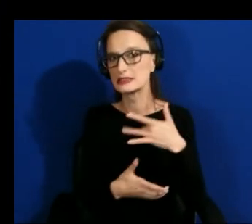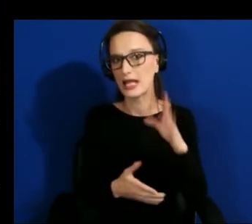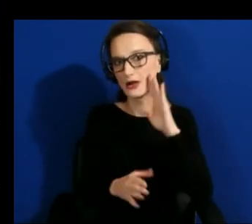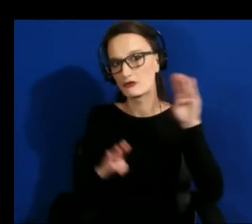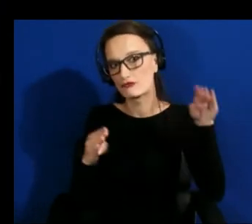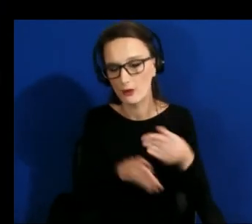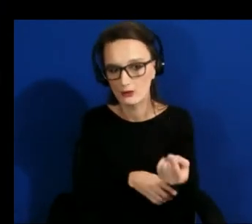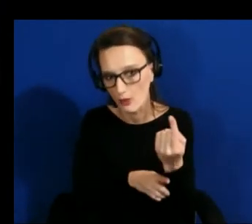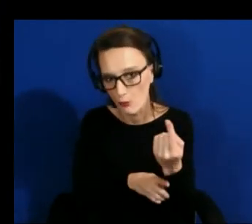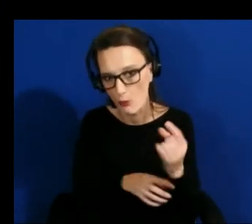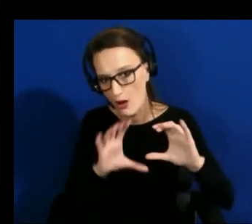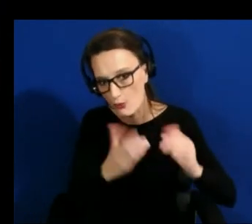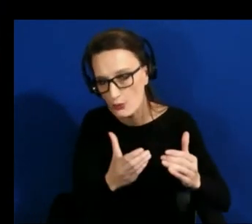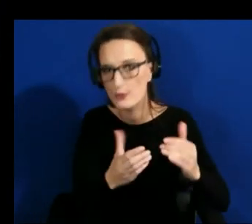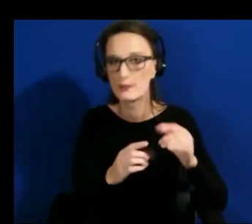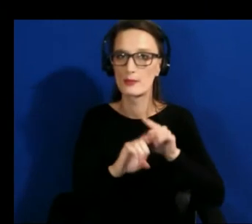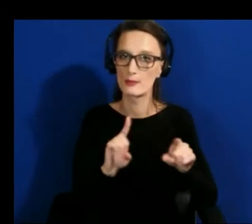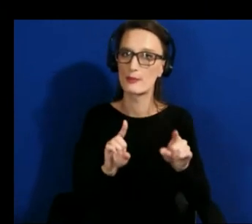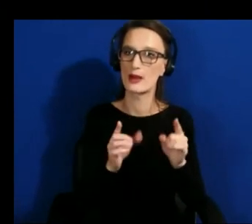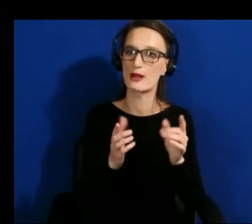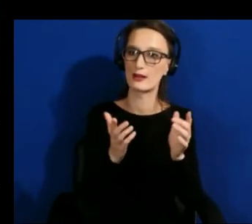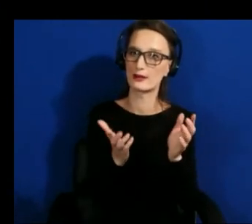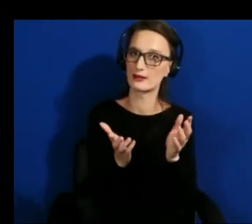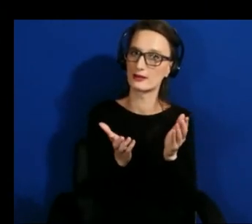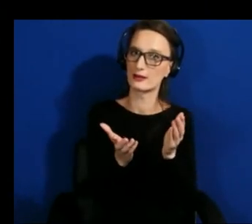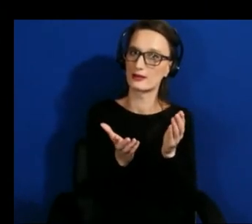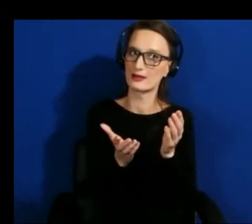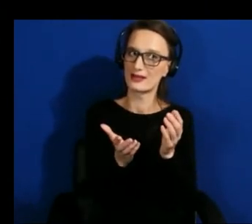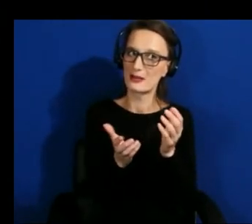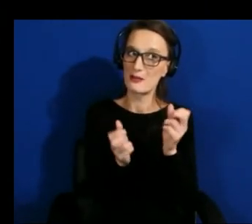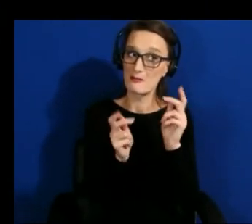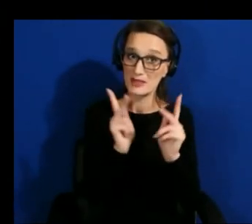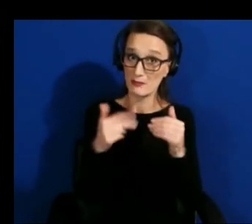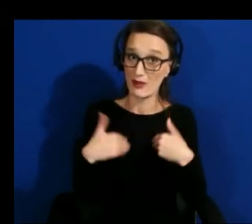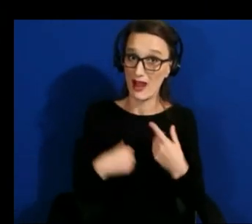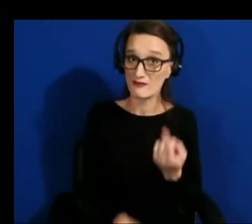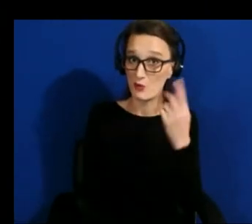people aren't just going to necessarily have one disability or maybe it's a hidden disability and